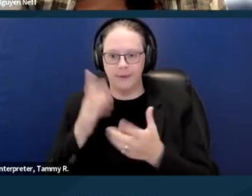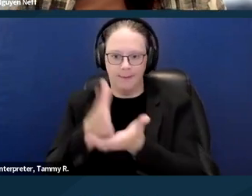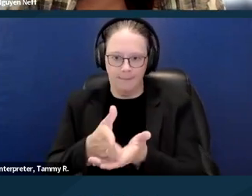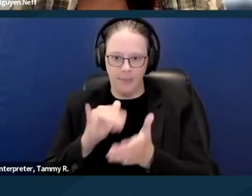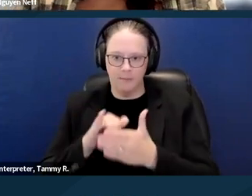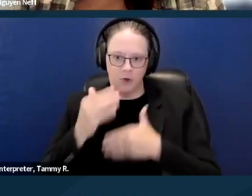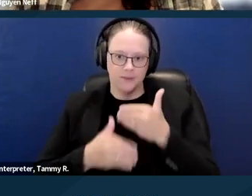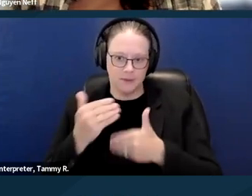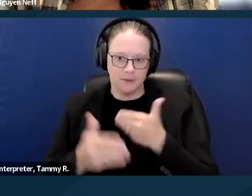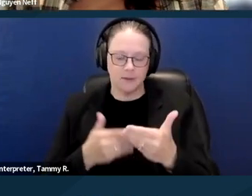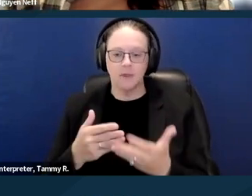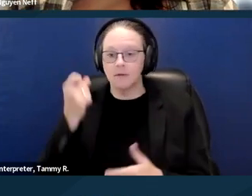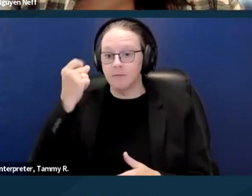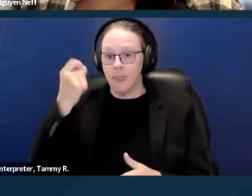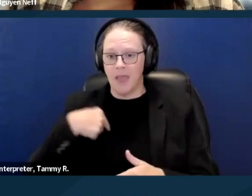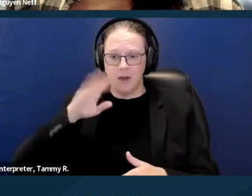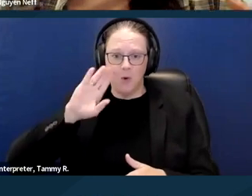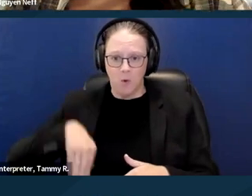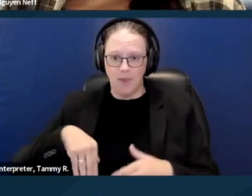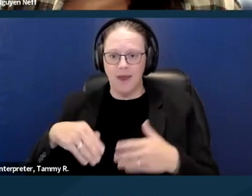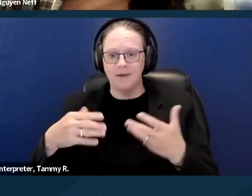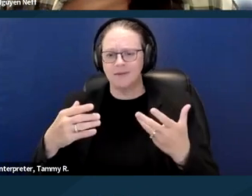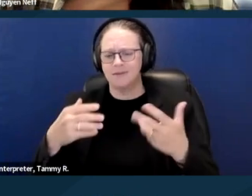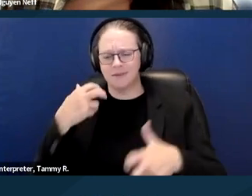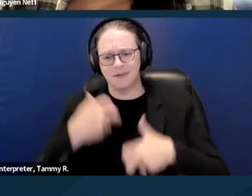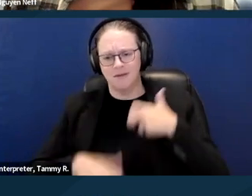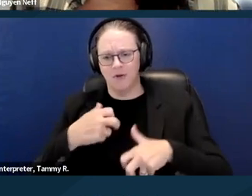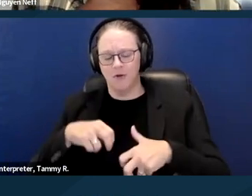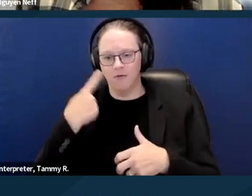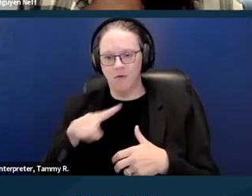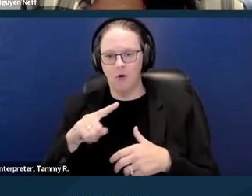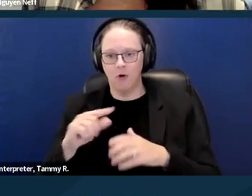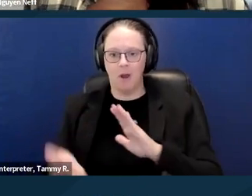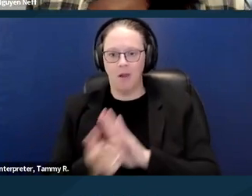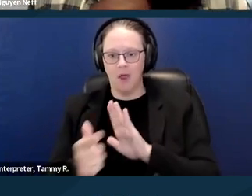Obviously I know that that could, that is very difficult for an unlawful detainer attorney to do,